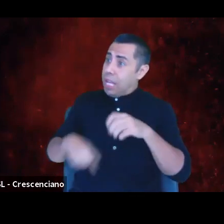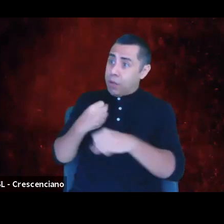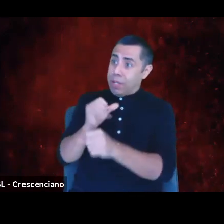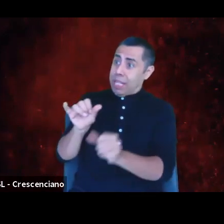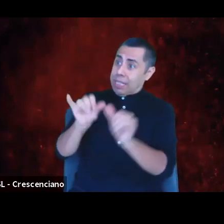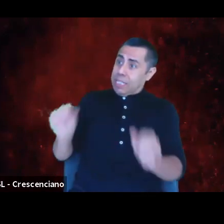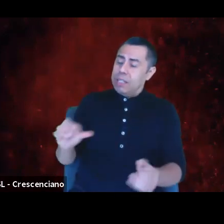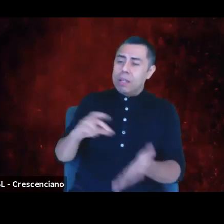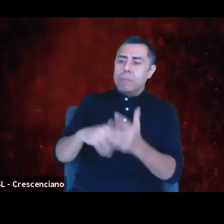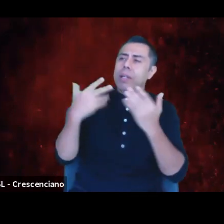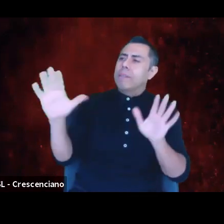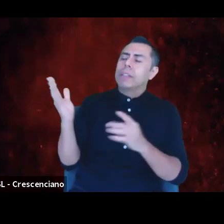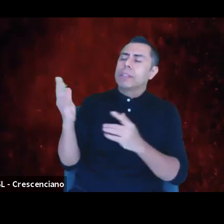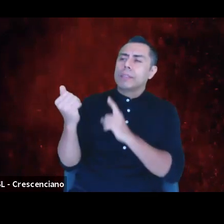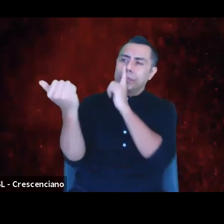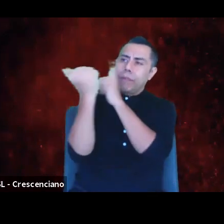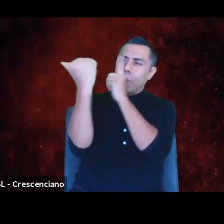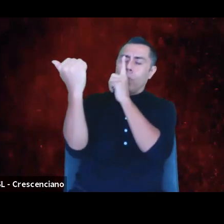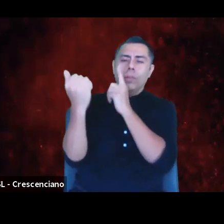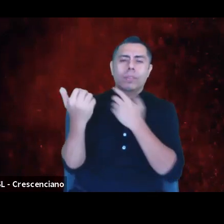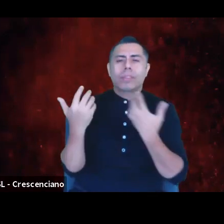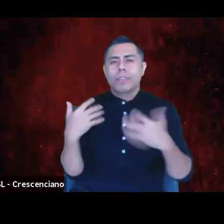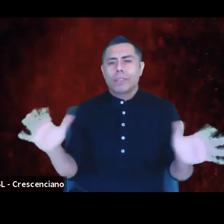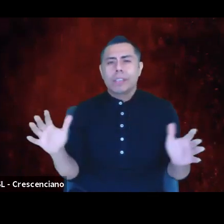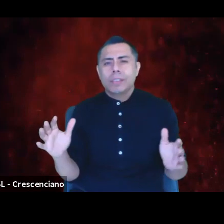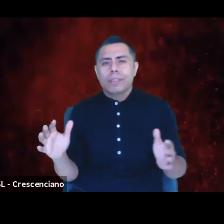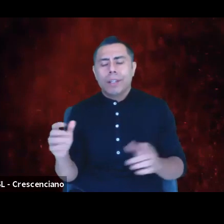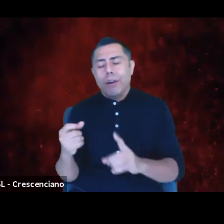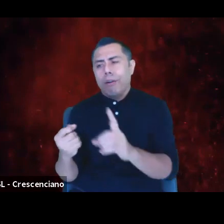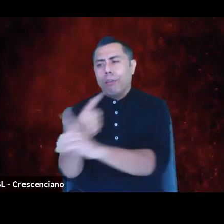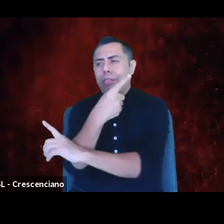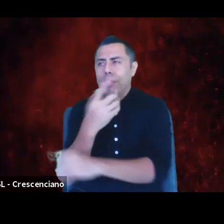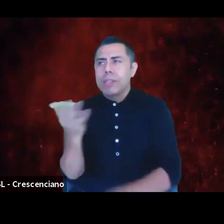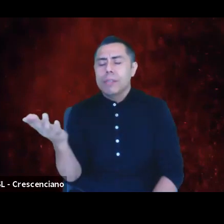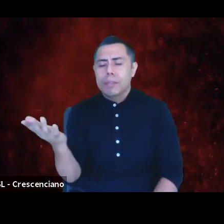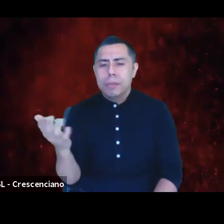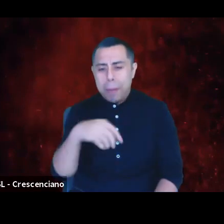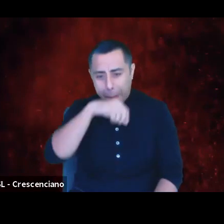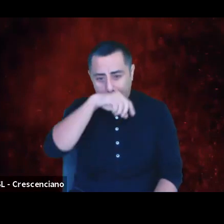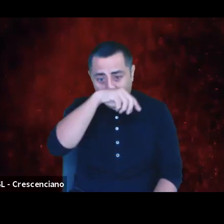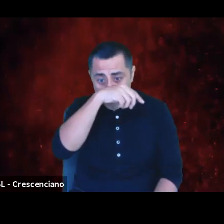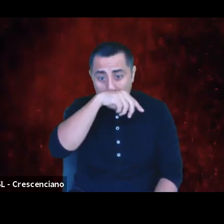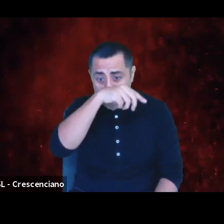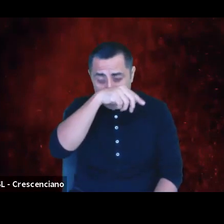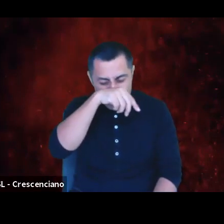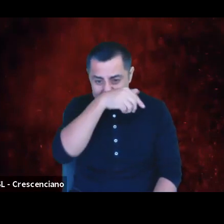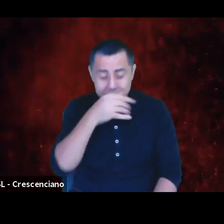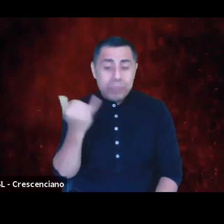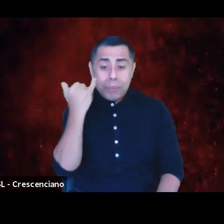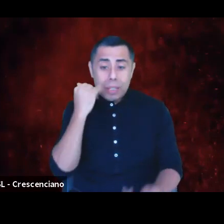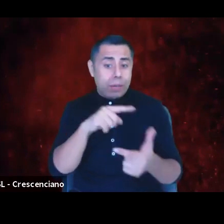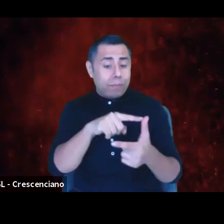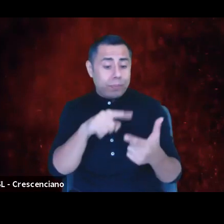bamboozled, led astray, run amok. If the above two statements are untrue,